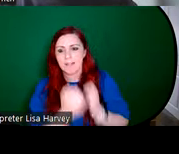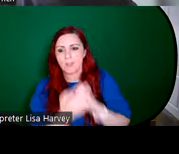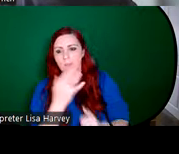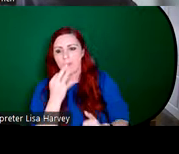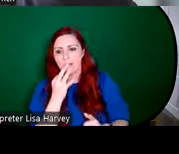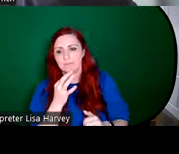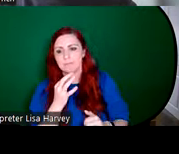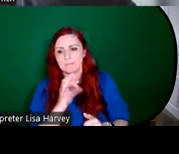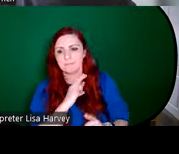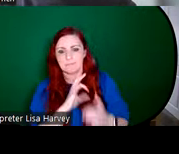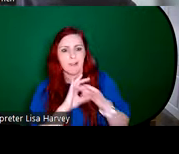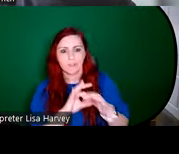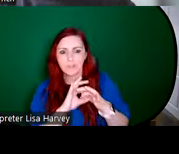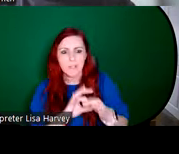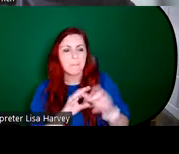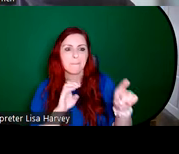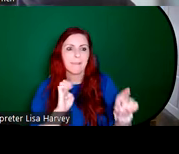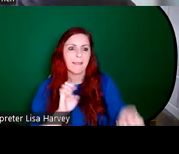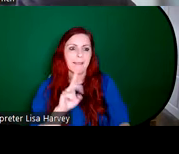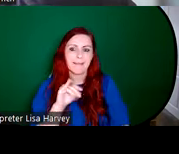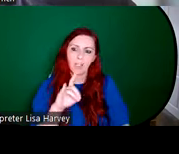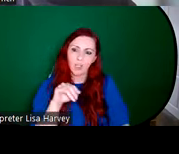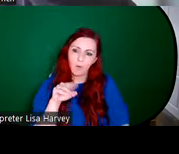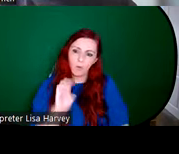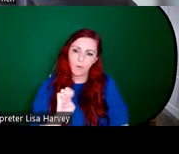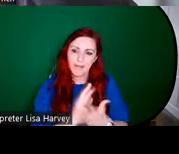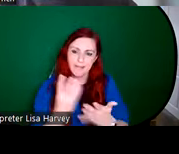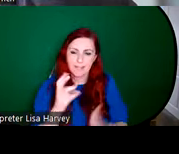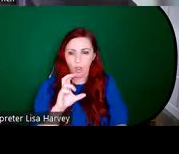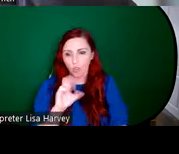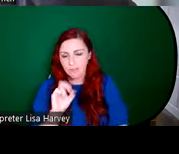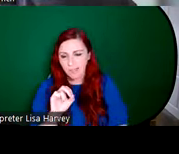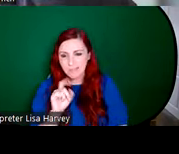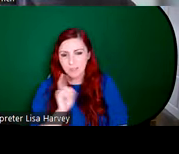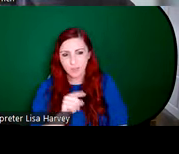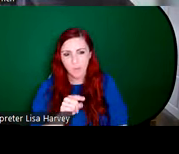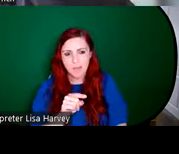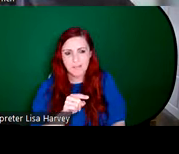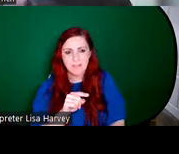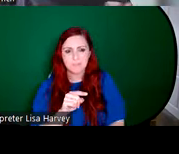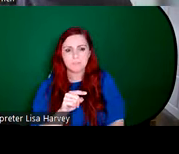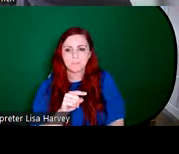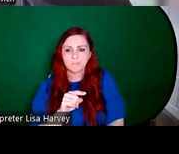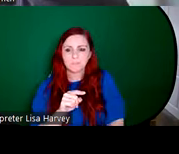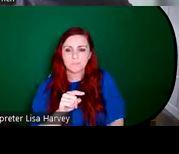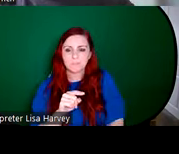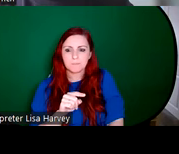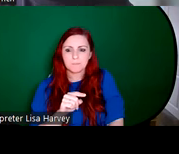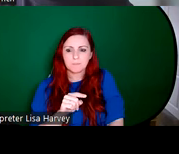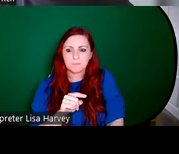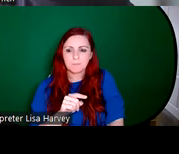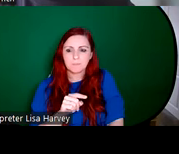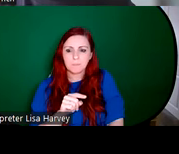Hone was, in the 1930s, she was steeped in, as I mentioned, European Modernism,